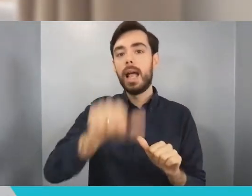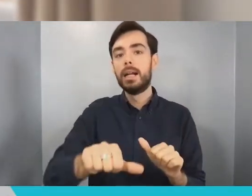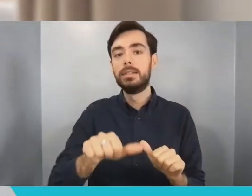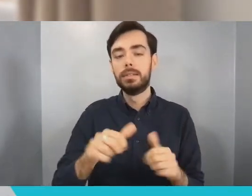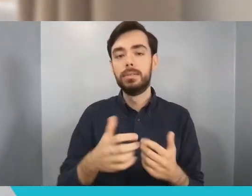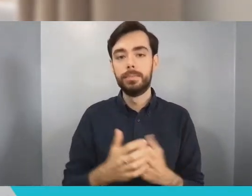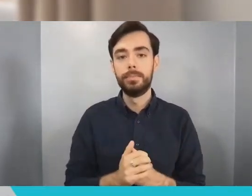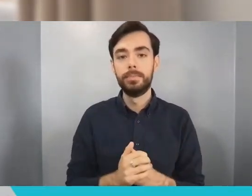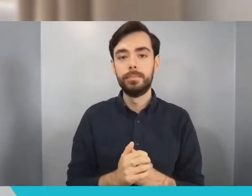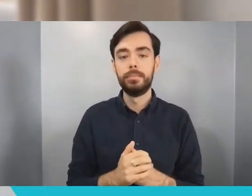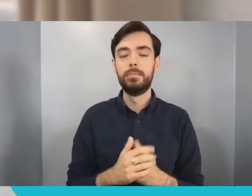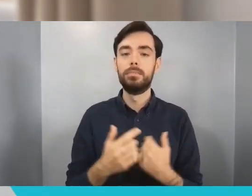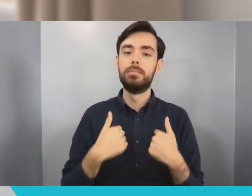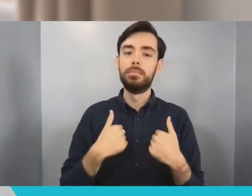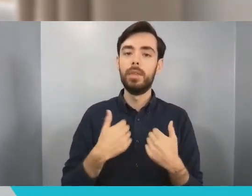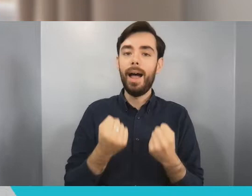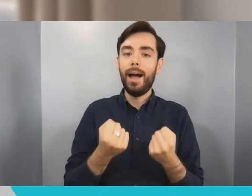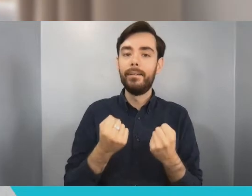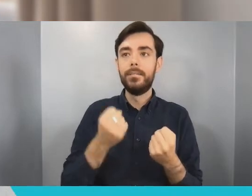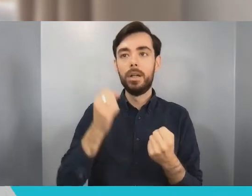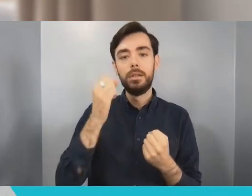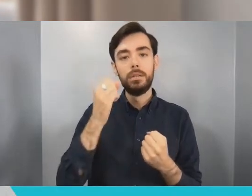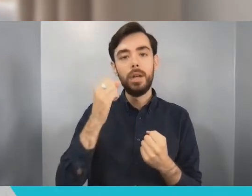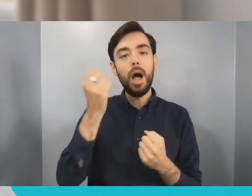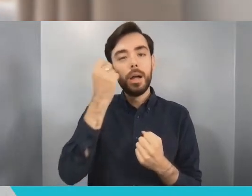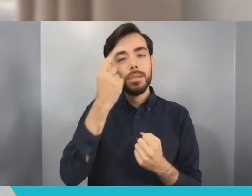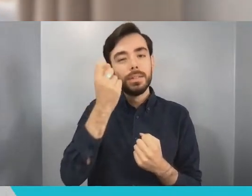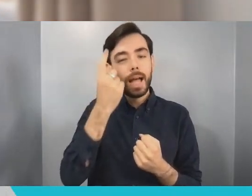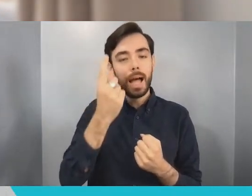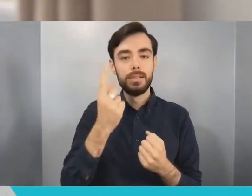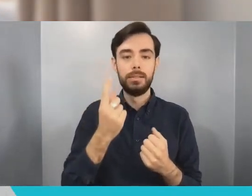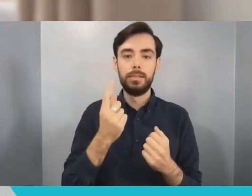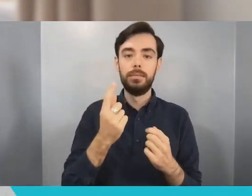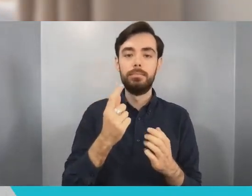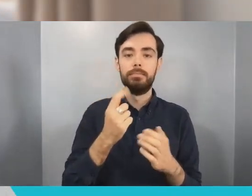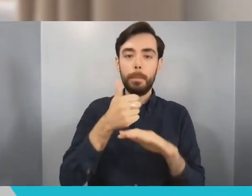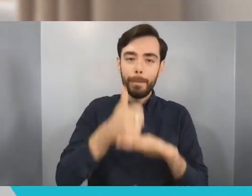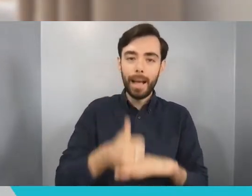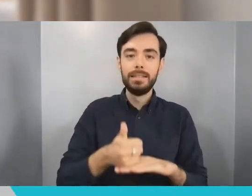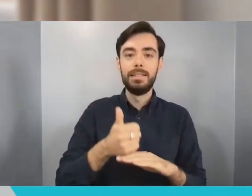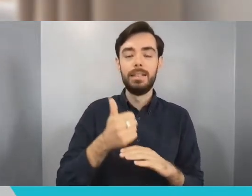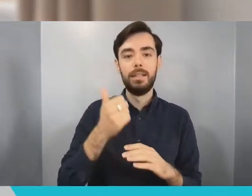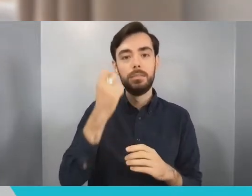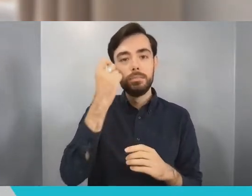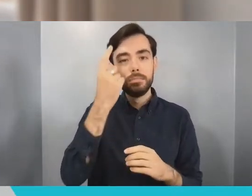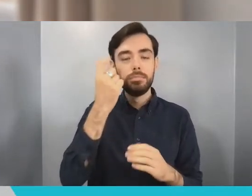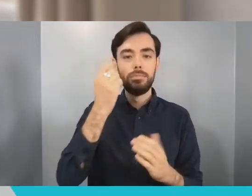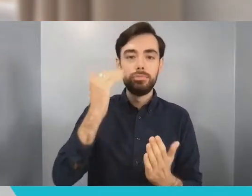expert in using one particular tool or software language or sort of application, an ability